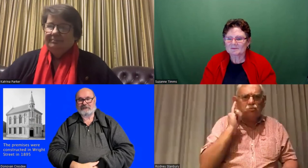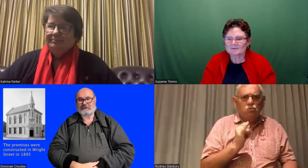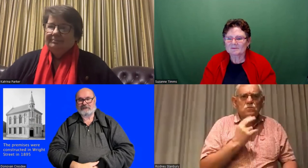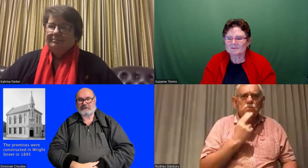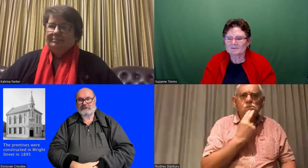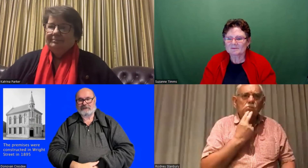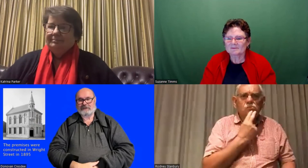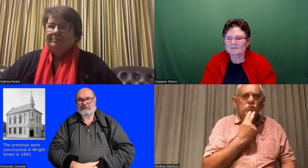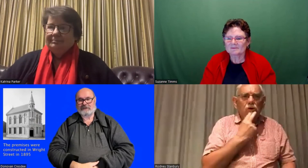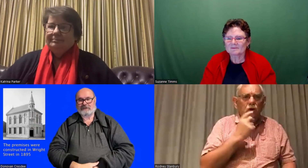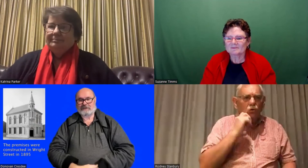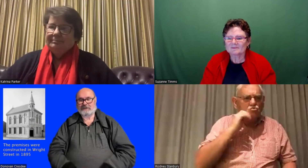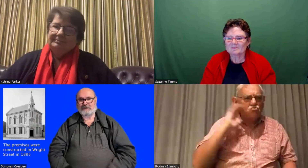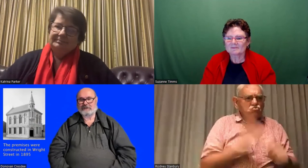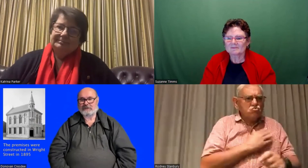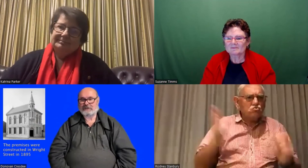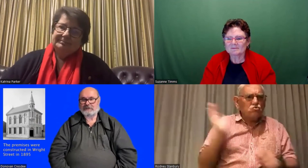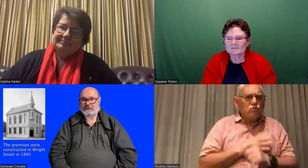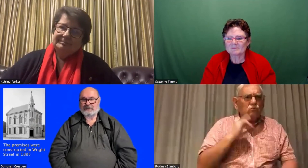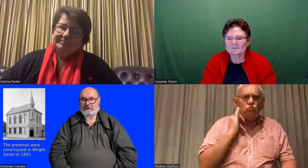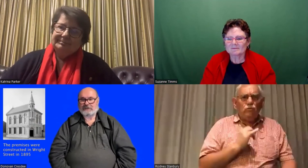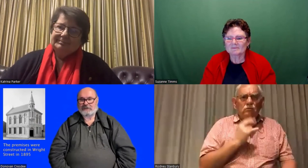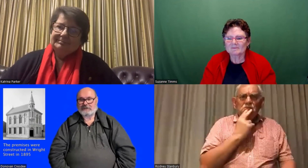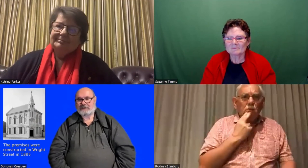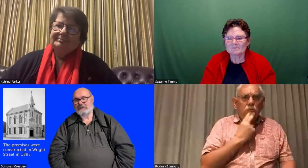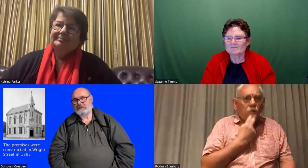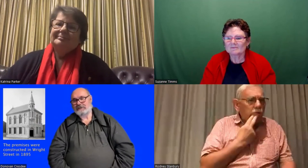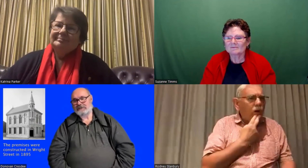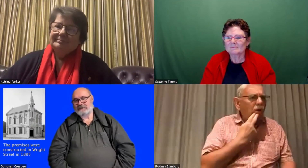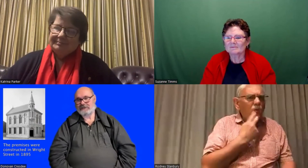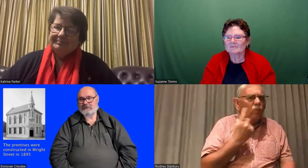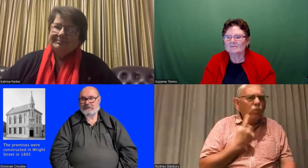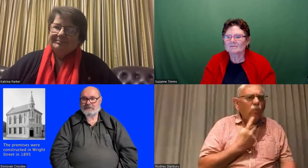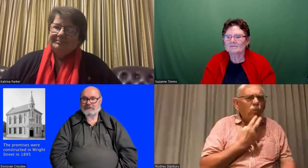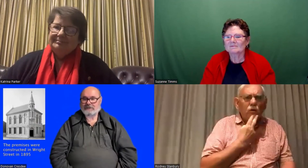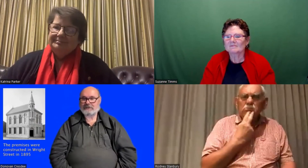They all told them all be careful of Samuel you know don't be naughty otherwise you'll